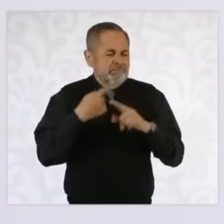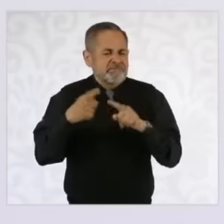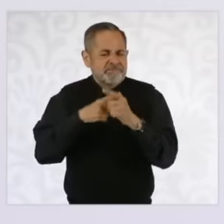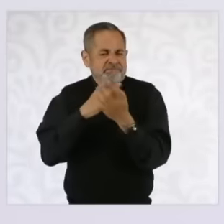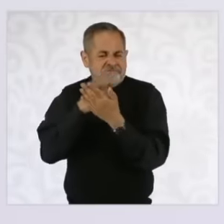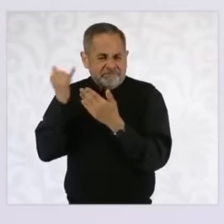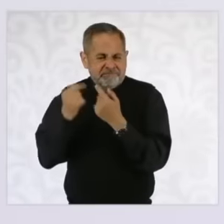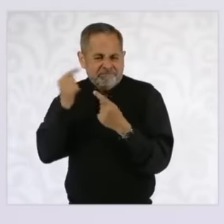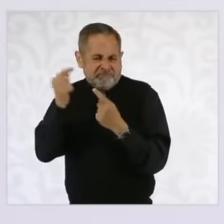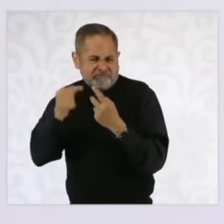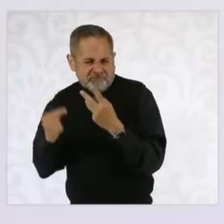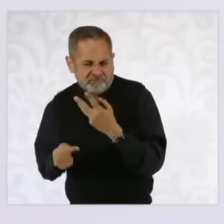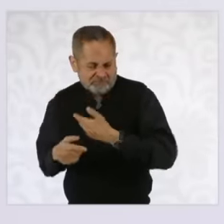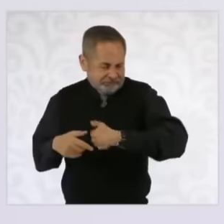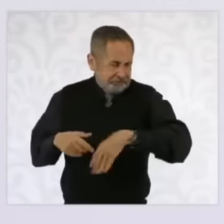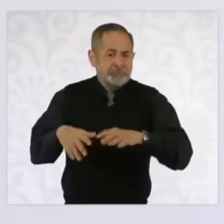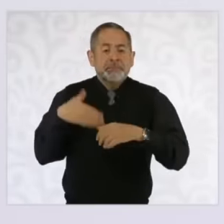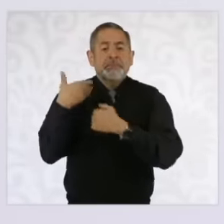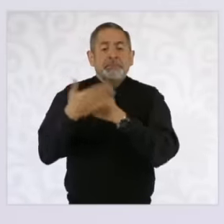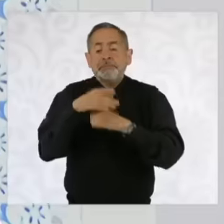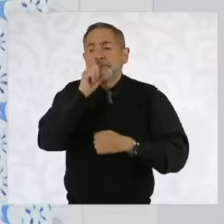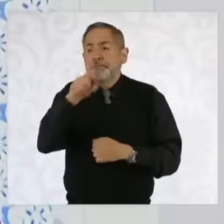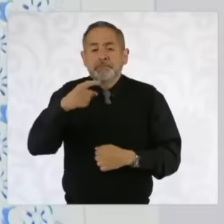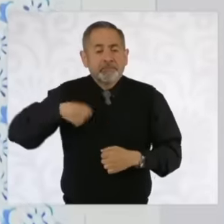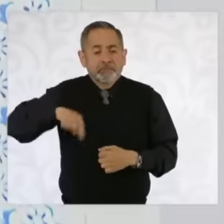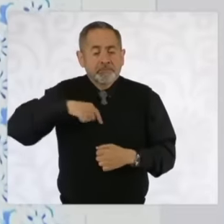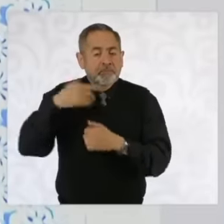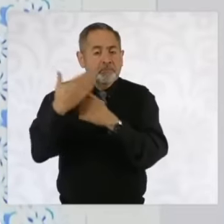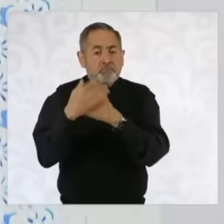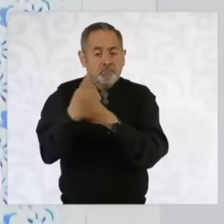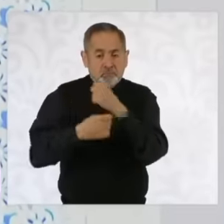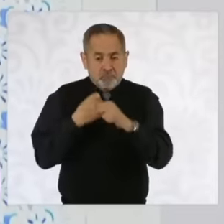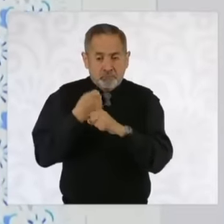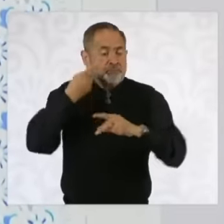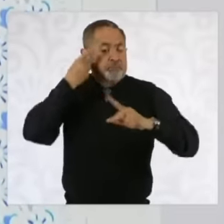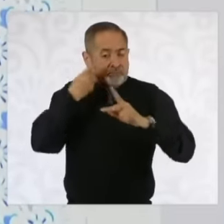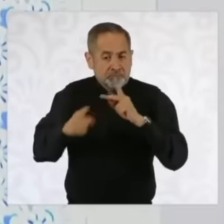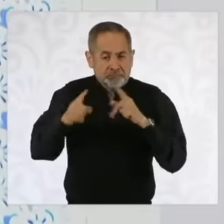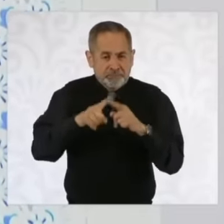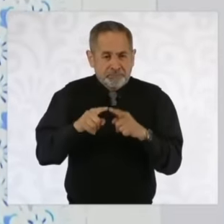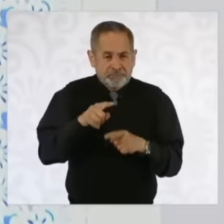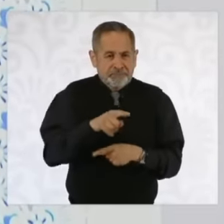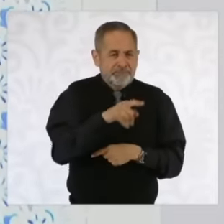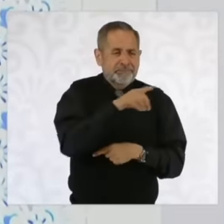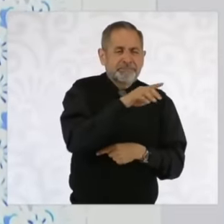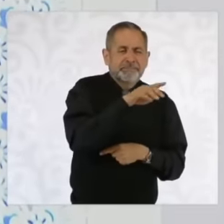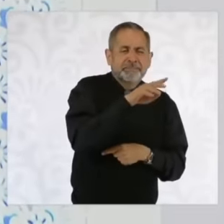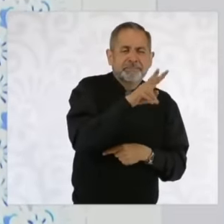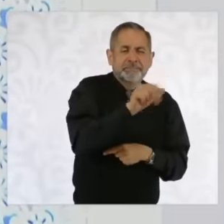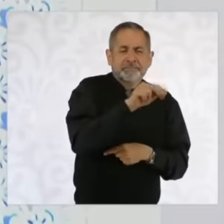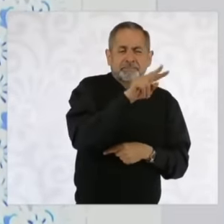uh we are going to do the next year we started the Bavispe Nu Casas Grandes project which is